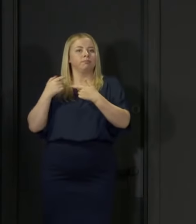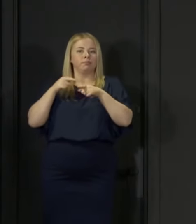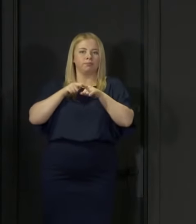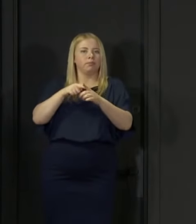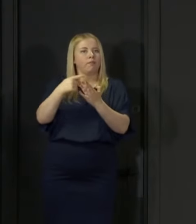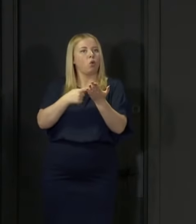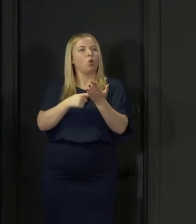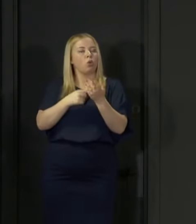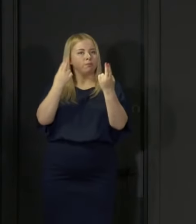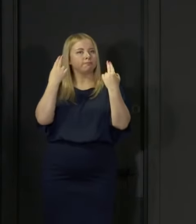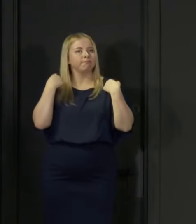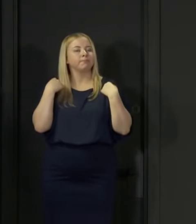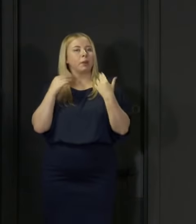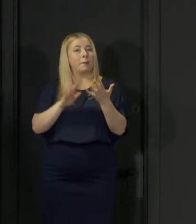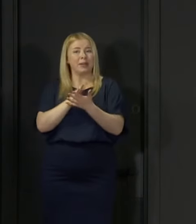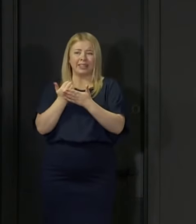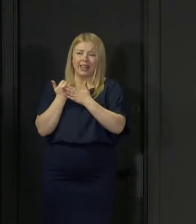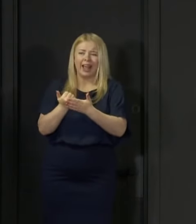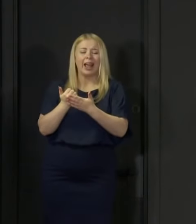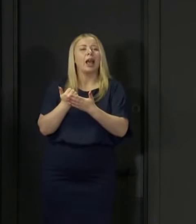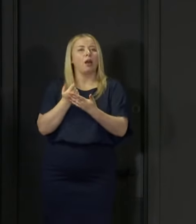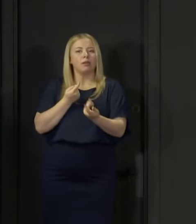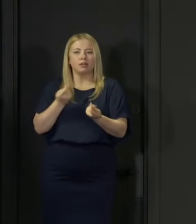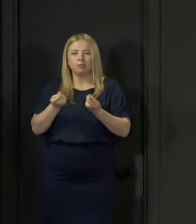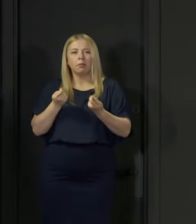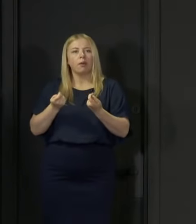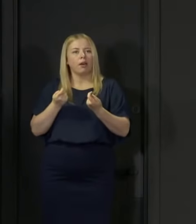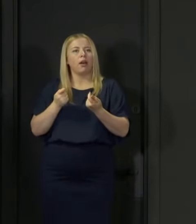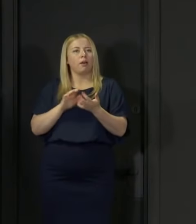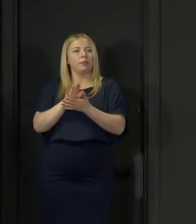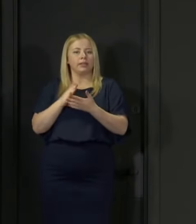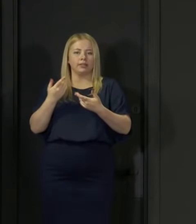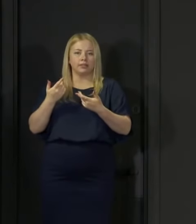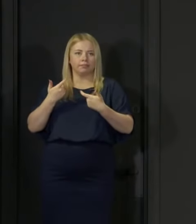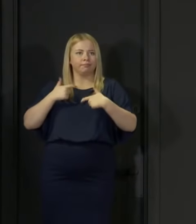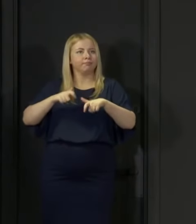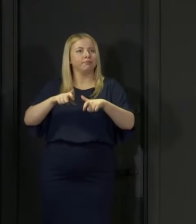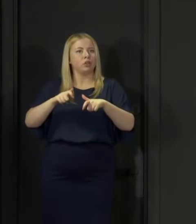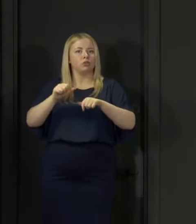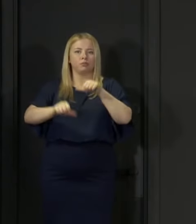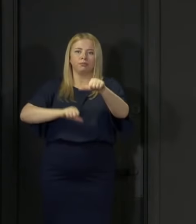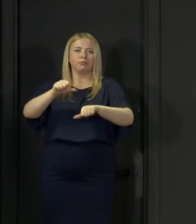and we can ensure that, rather than going into reverse, we can continue our exit from lockdown.